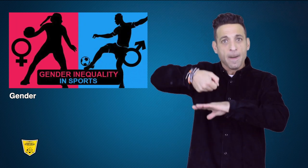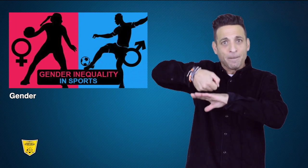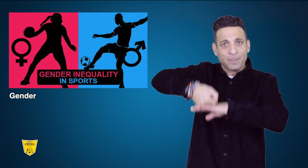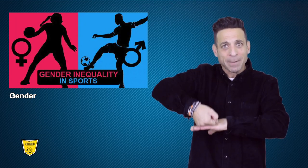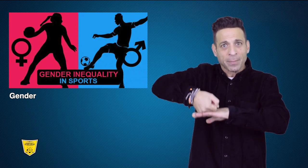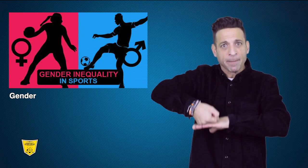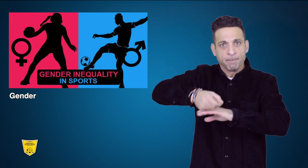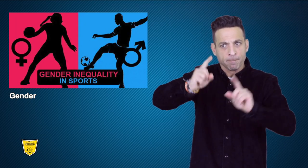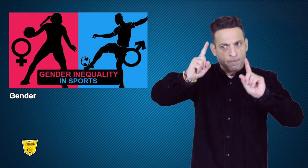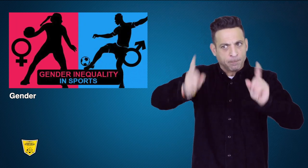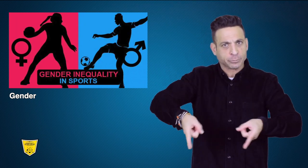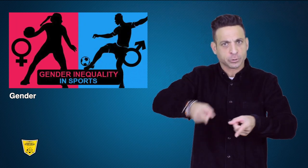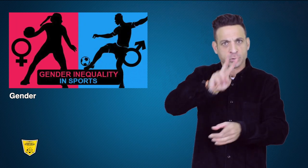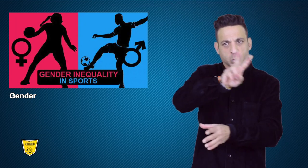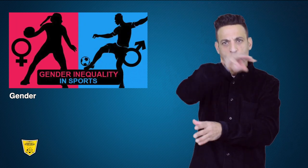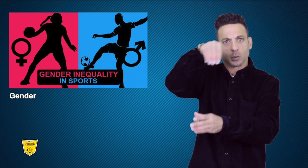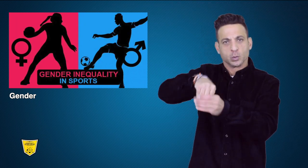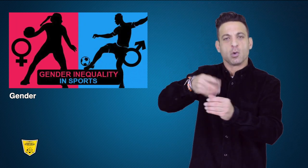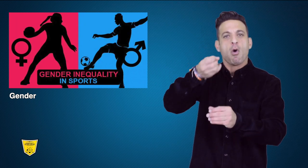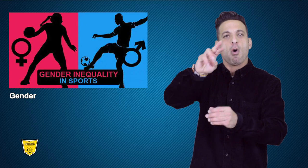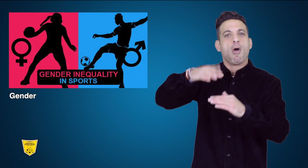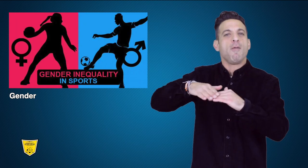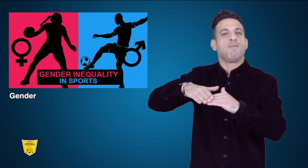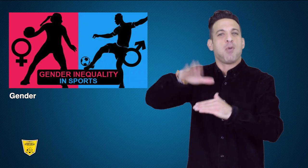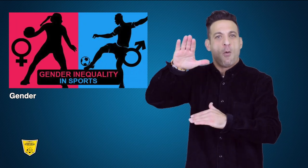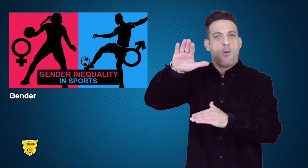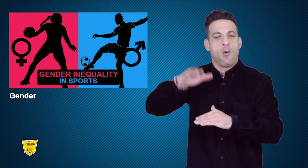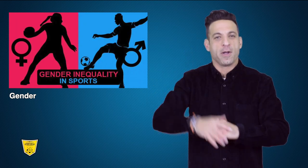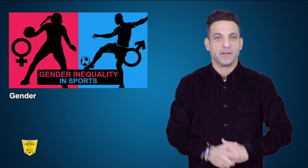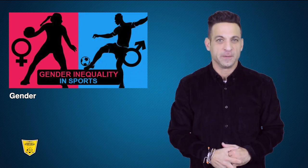'minimum requirement' at the moment.